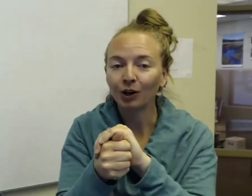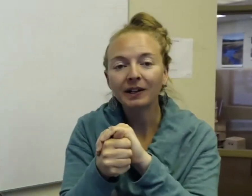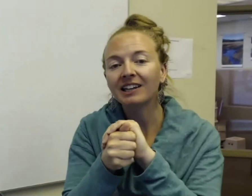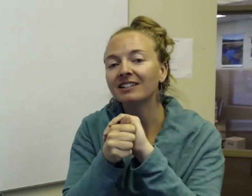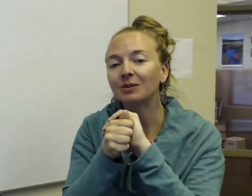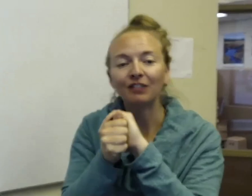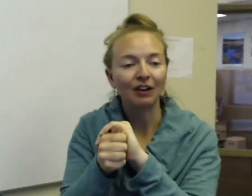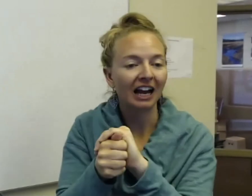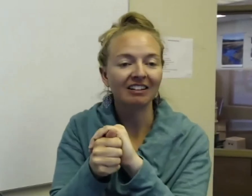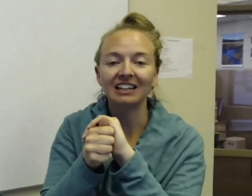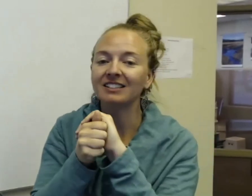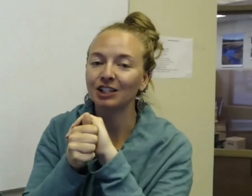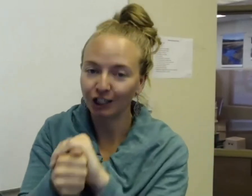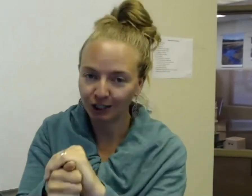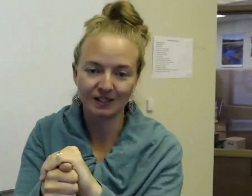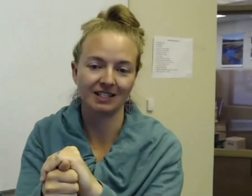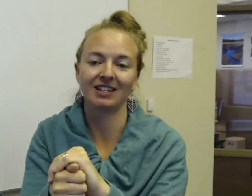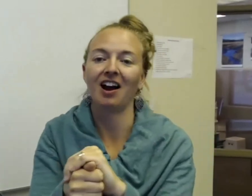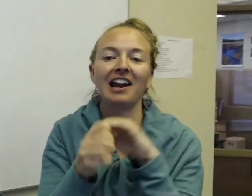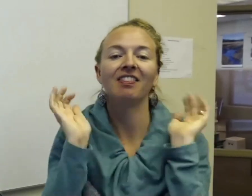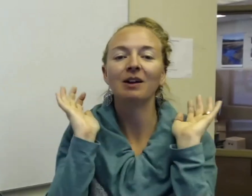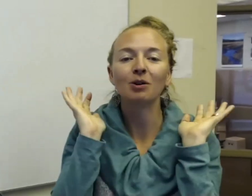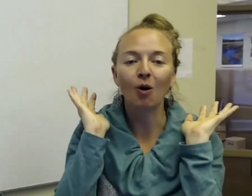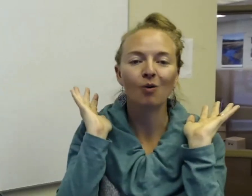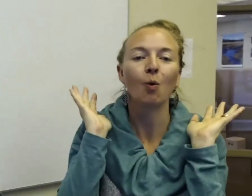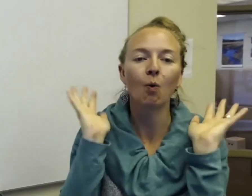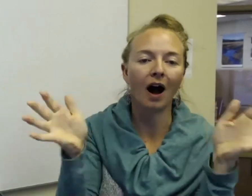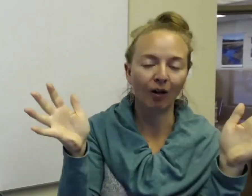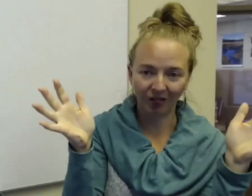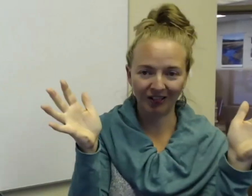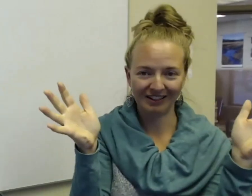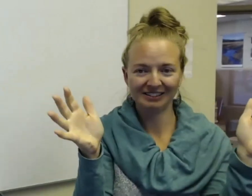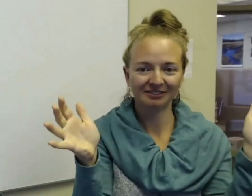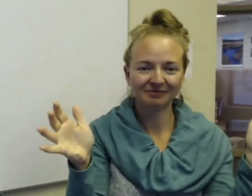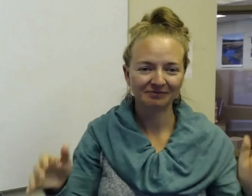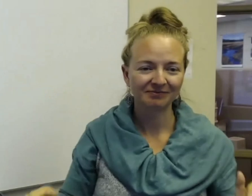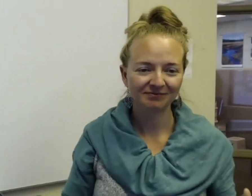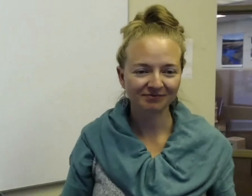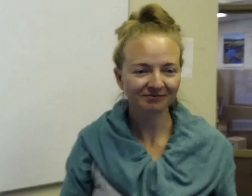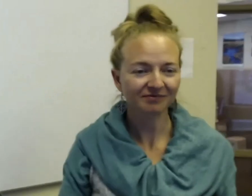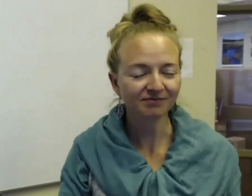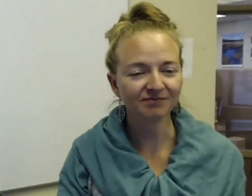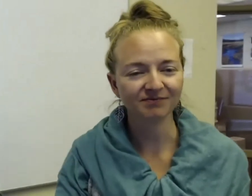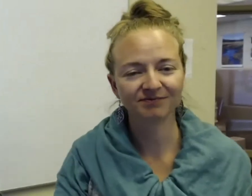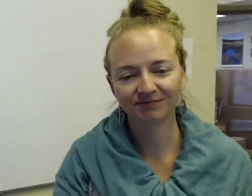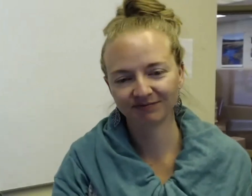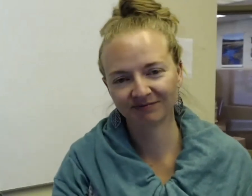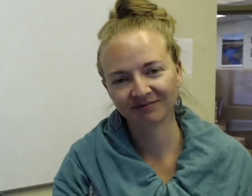with kids or if you have kids, use this sign and they will go wild.